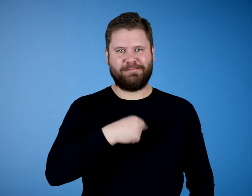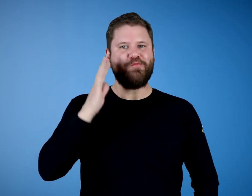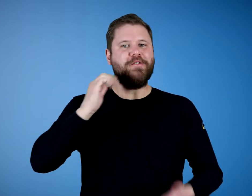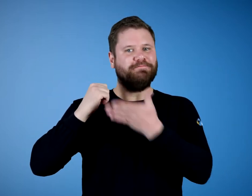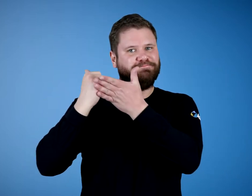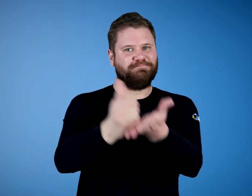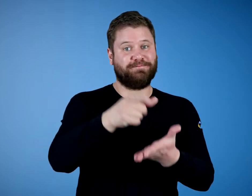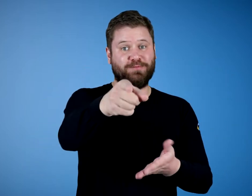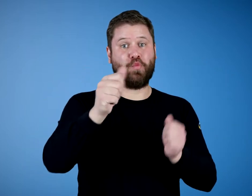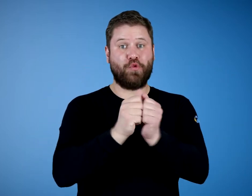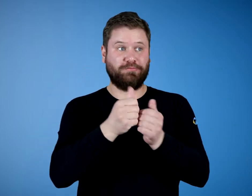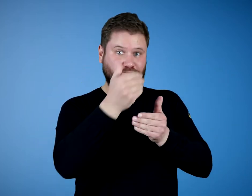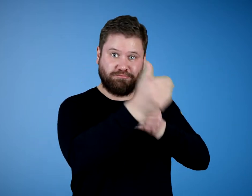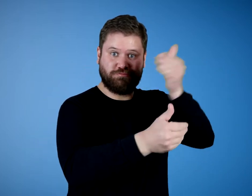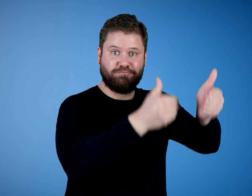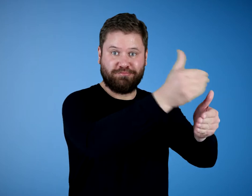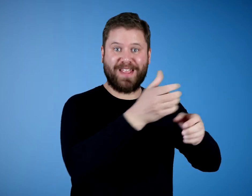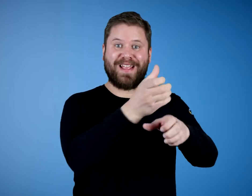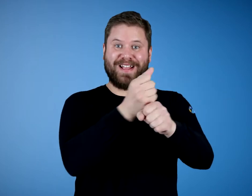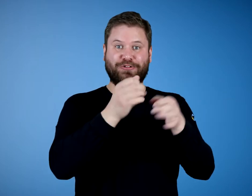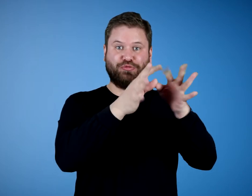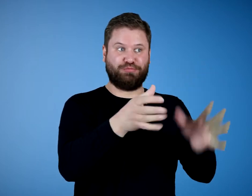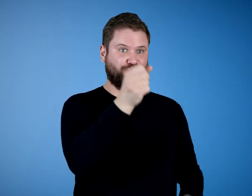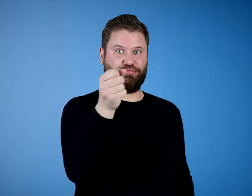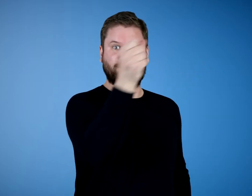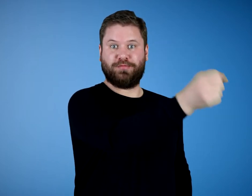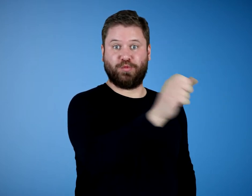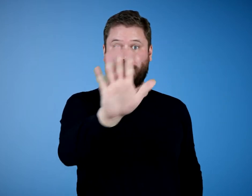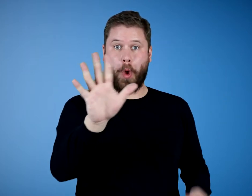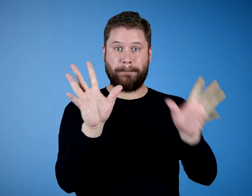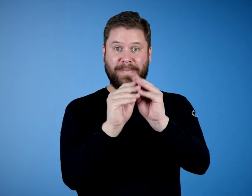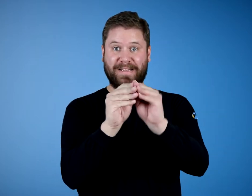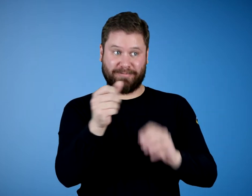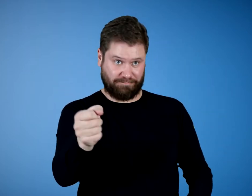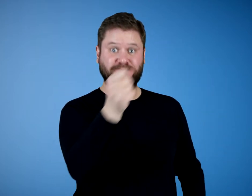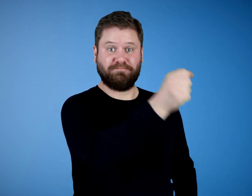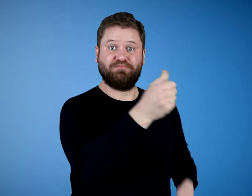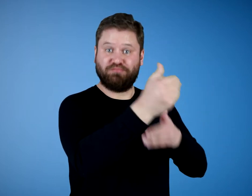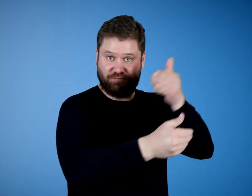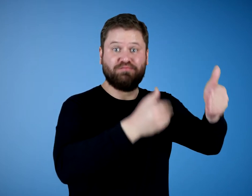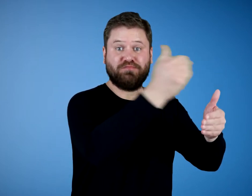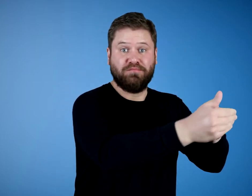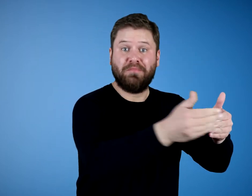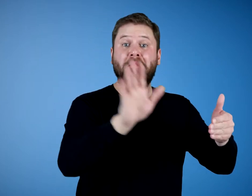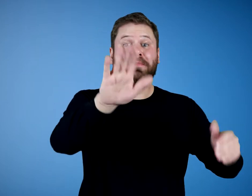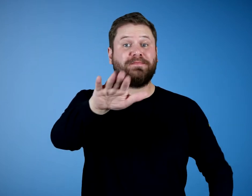we will help you through the process of getting an interpreter at your meeting.